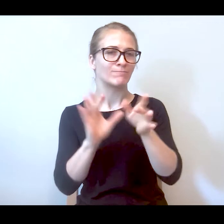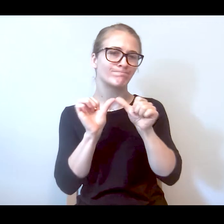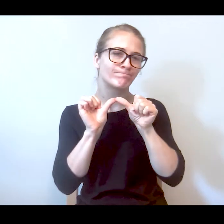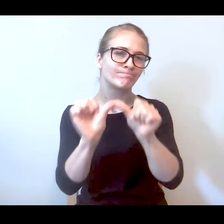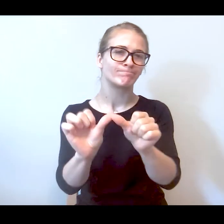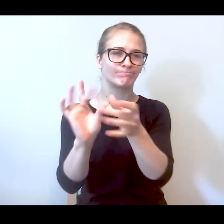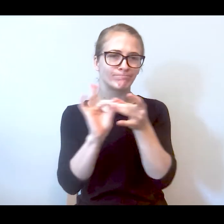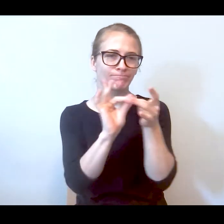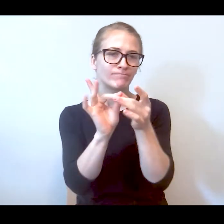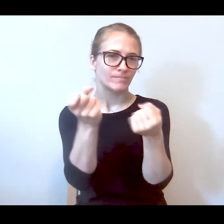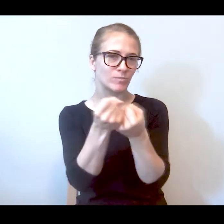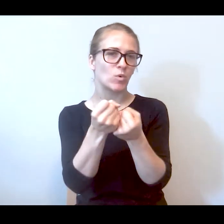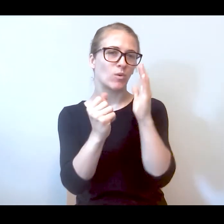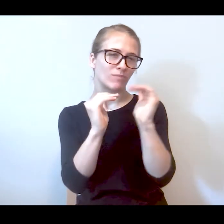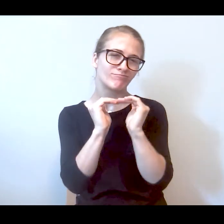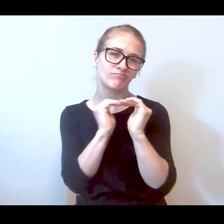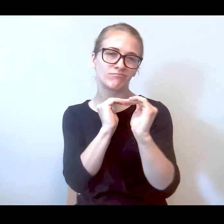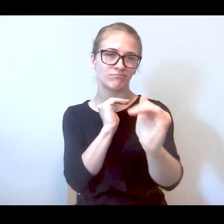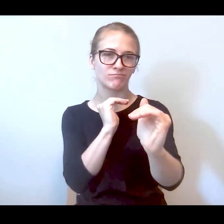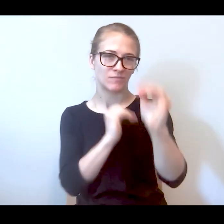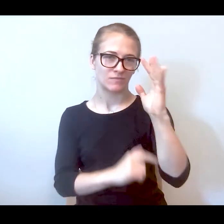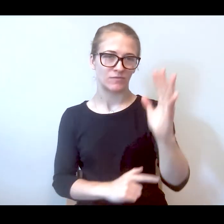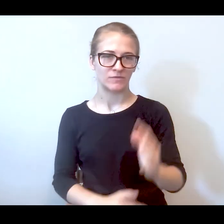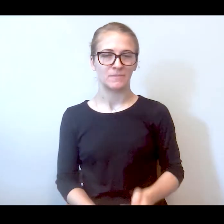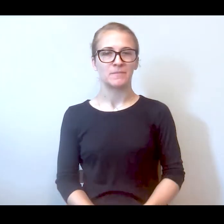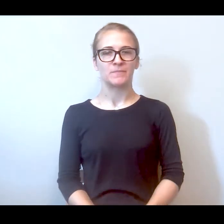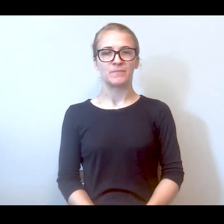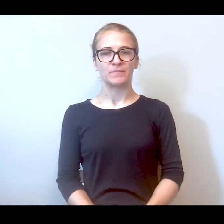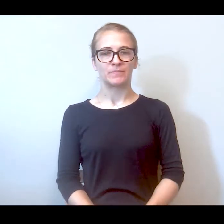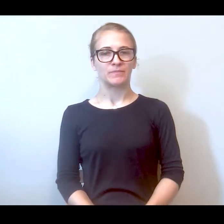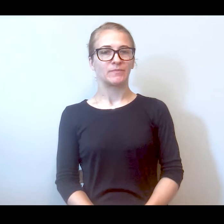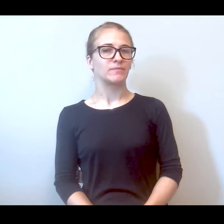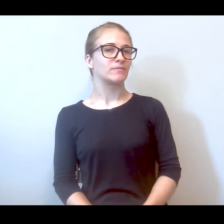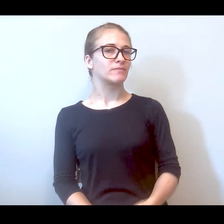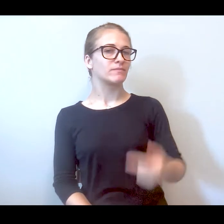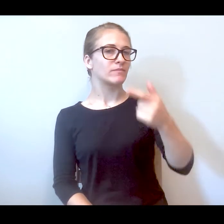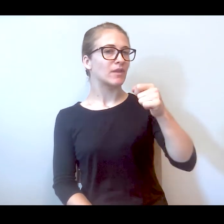going to sustain them going forward. Gap service meaning just your team